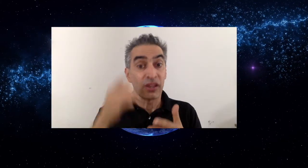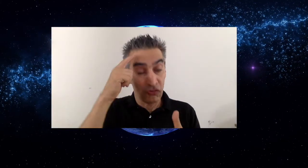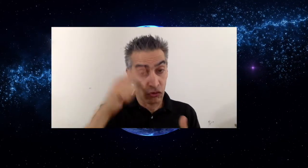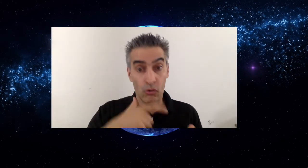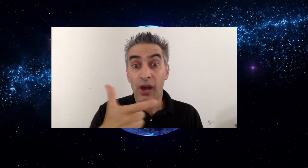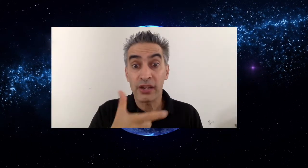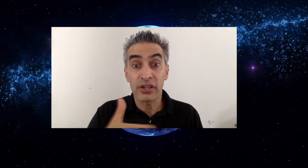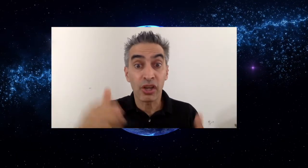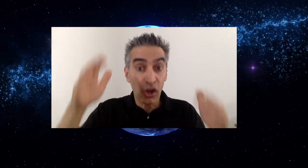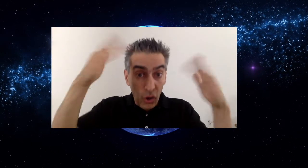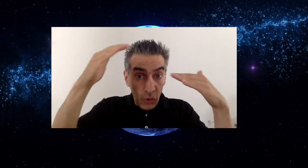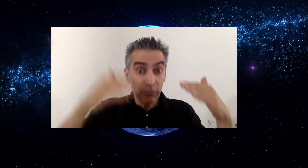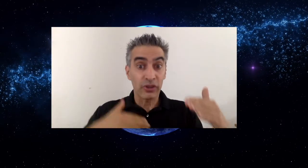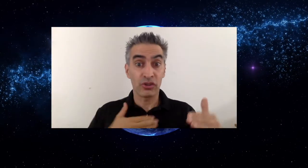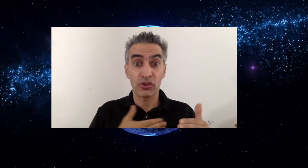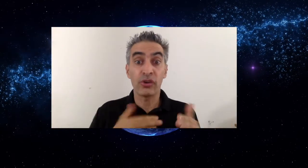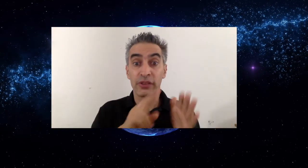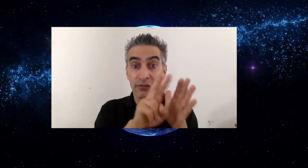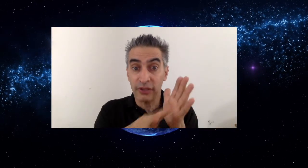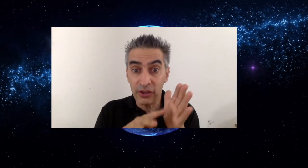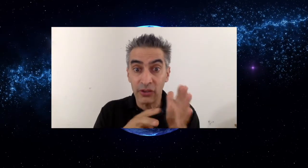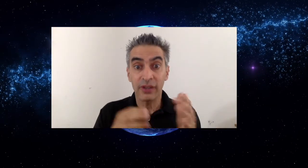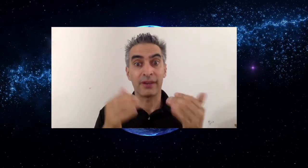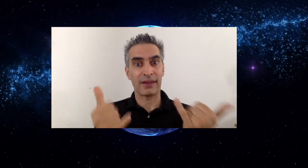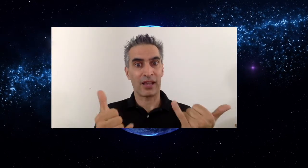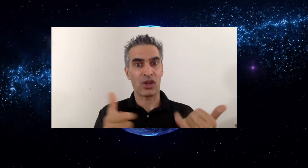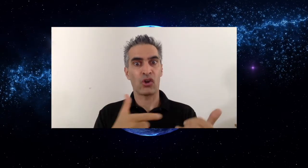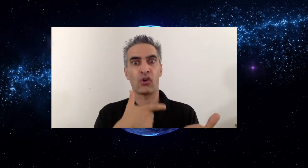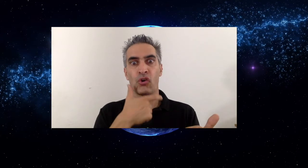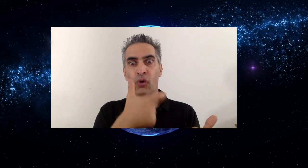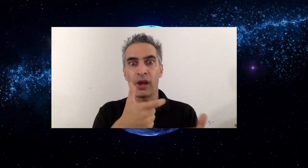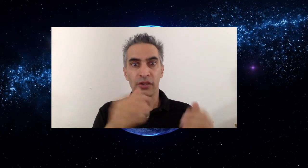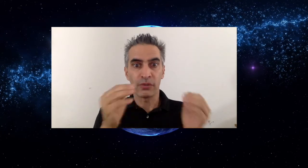Thank you for watching! Hope you enjoyed the video!